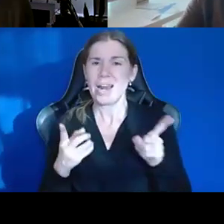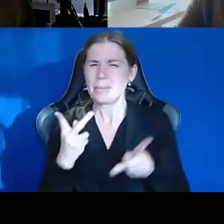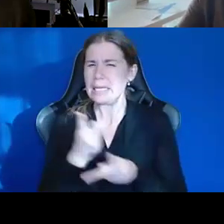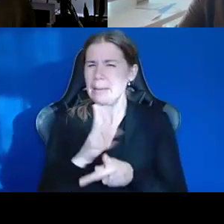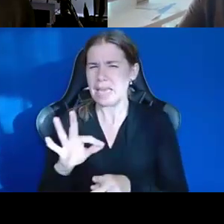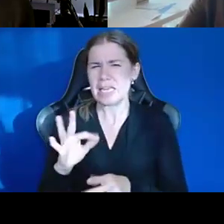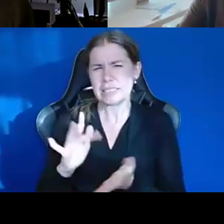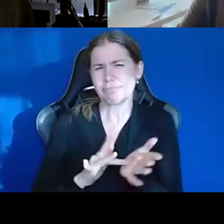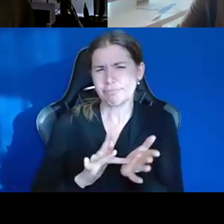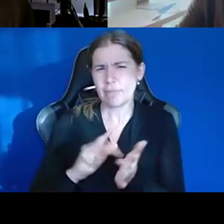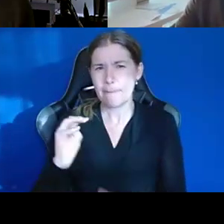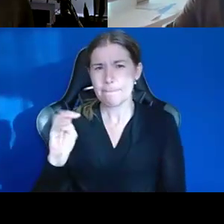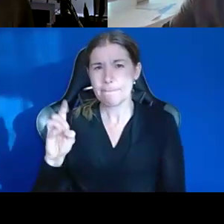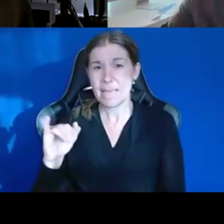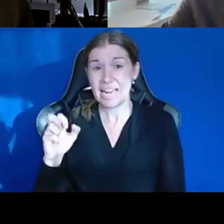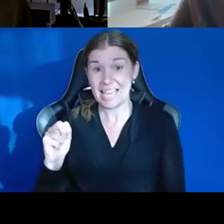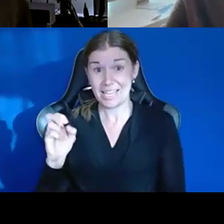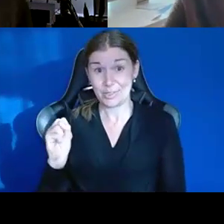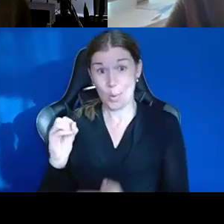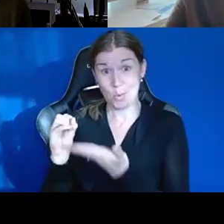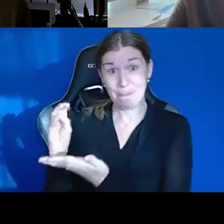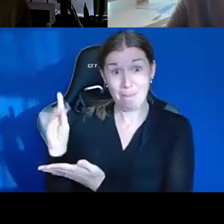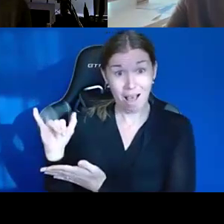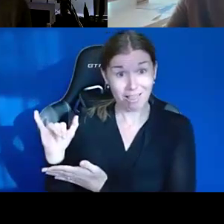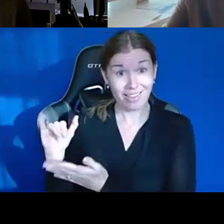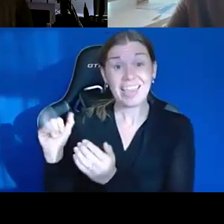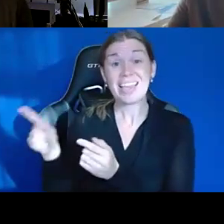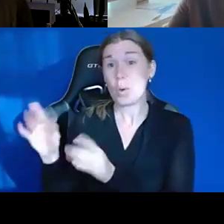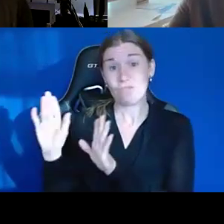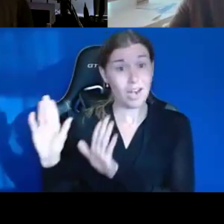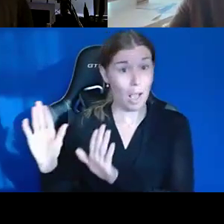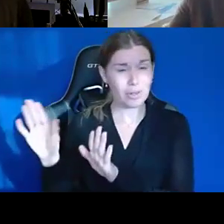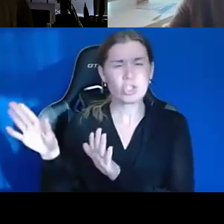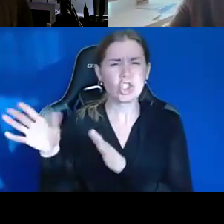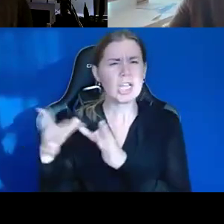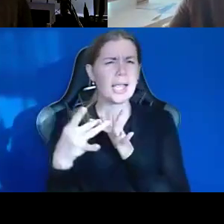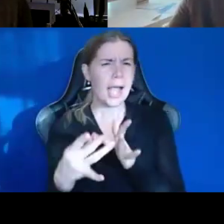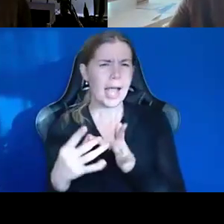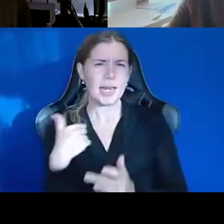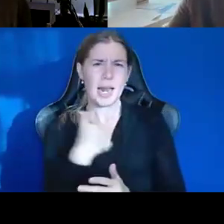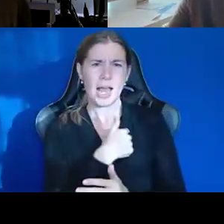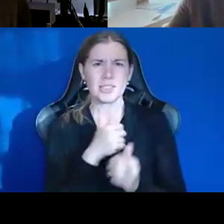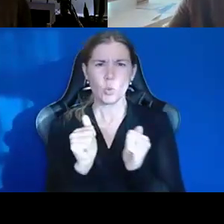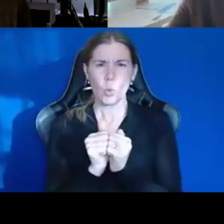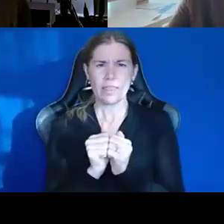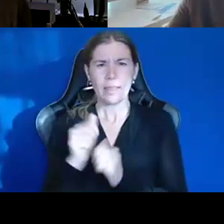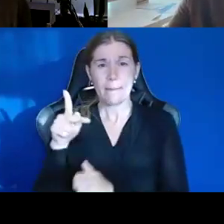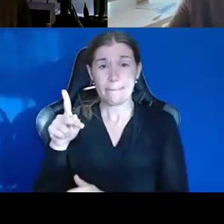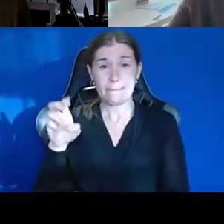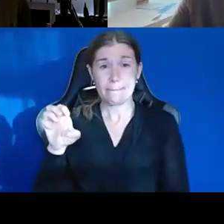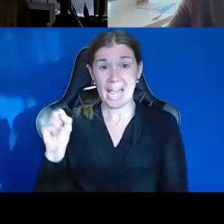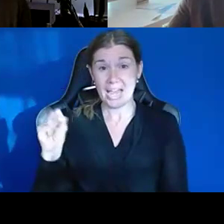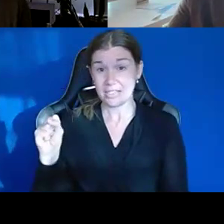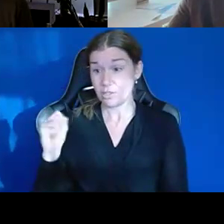So, Molly with Griffin Hammis, who is phenomenal, kind of guided us through the Pass program of Social Security.